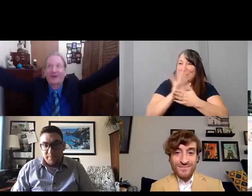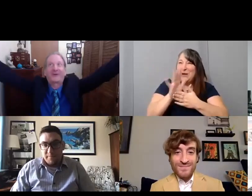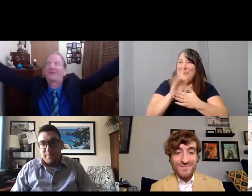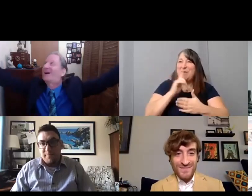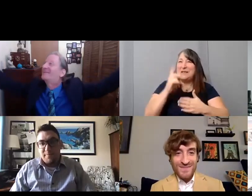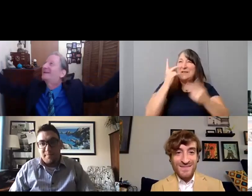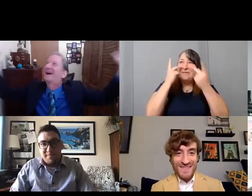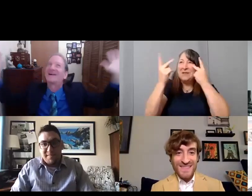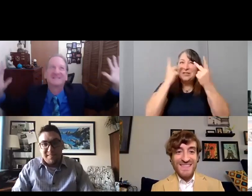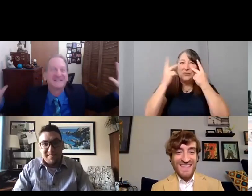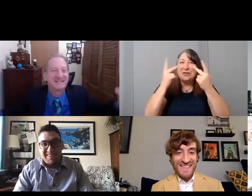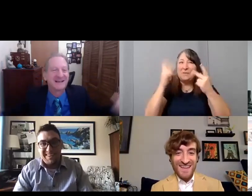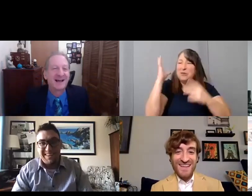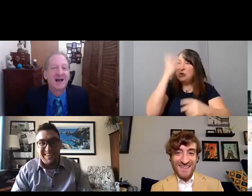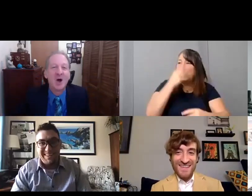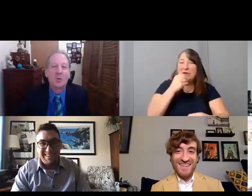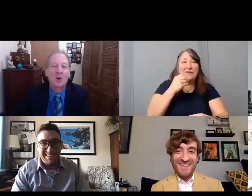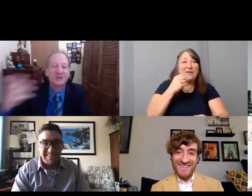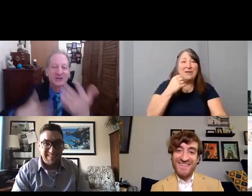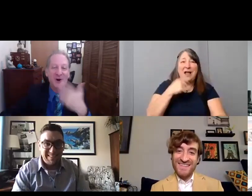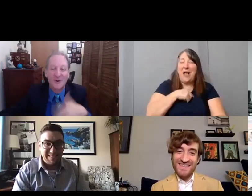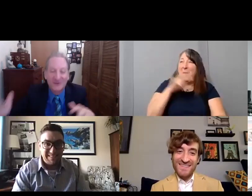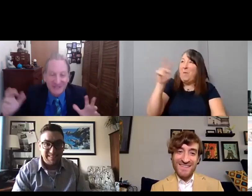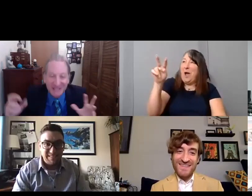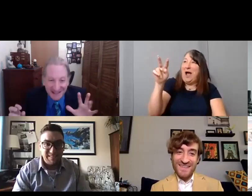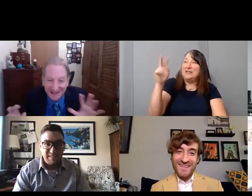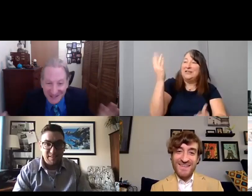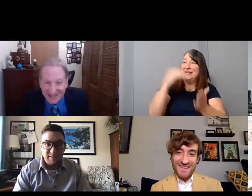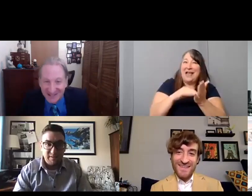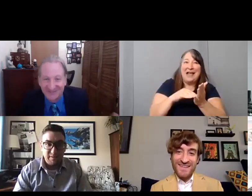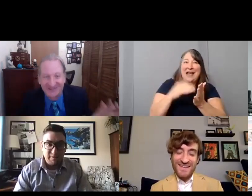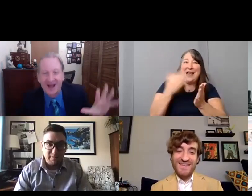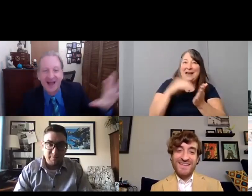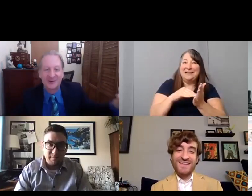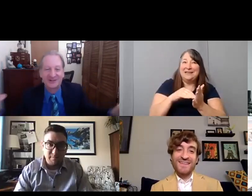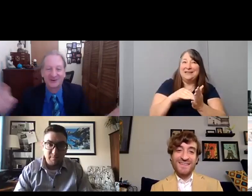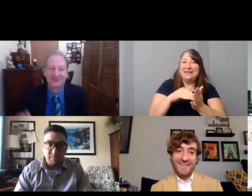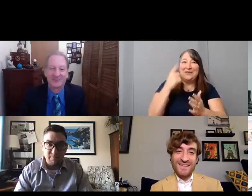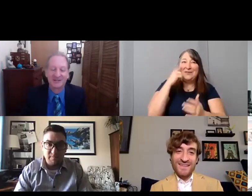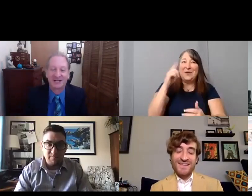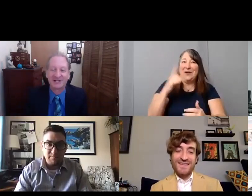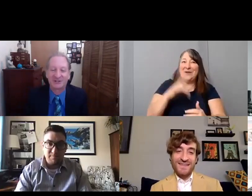I mean I just watch it over just to just to fly with your imagination.